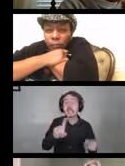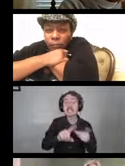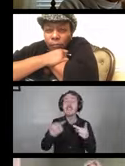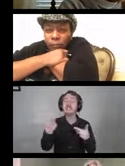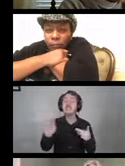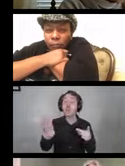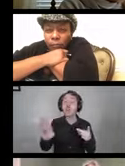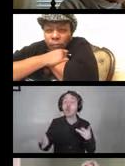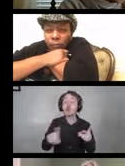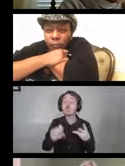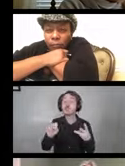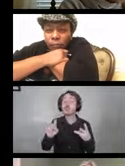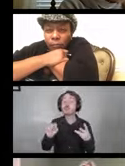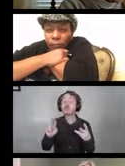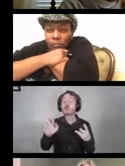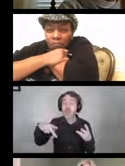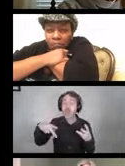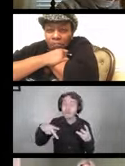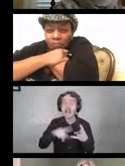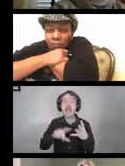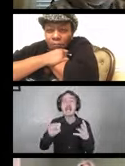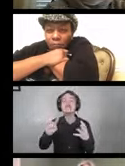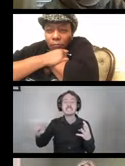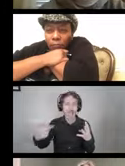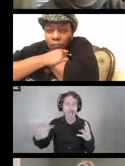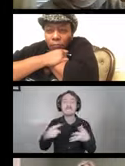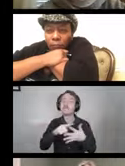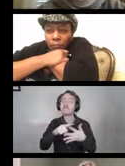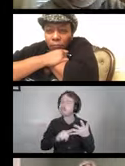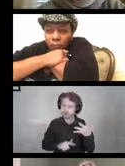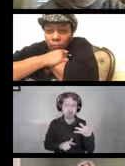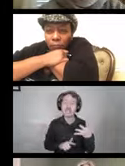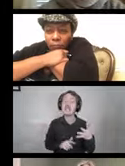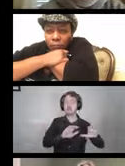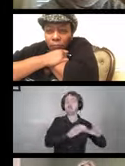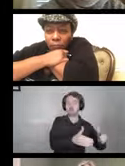staph are more in the bacteria family.